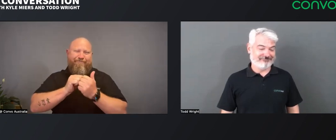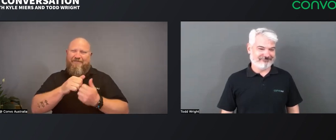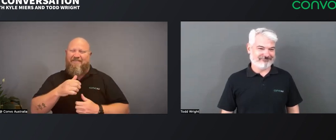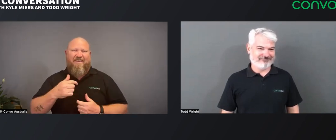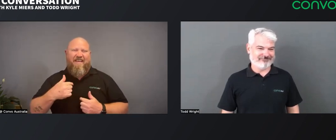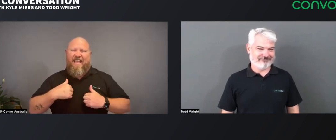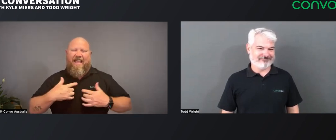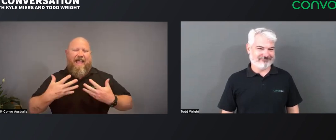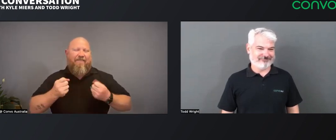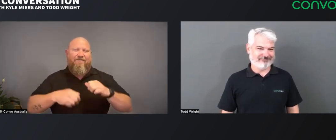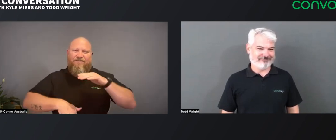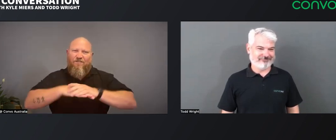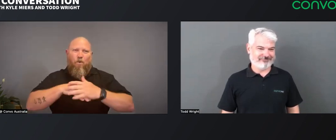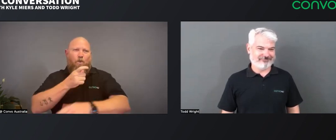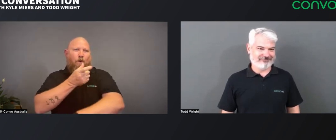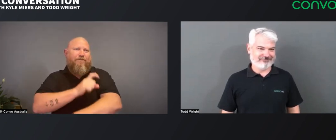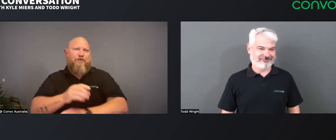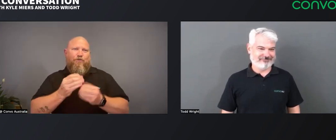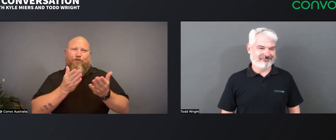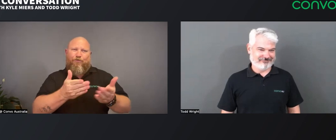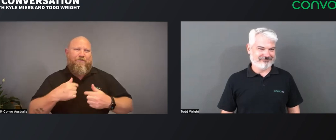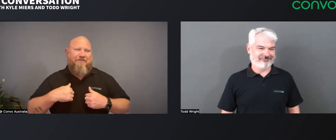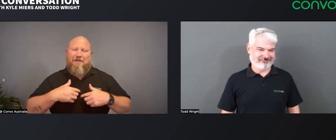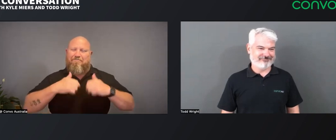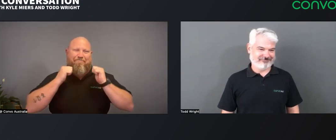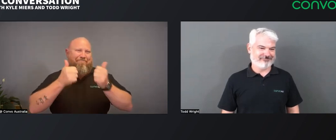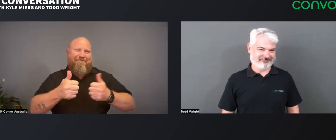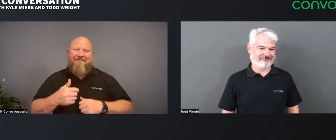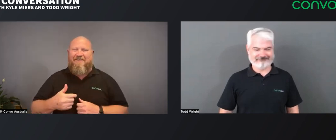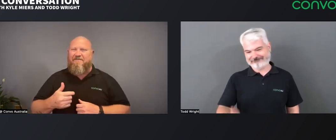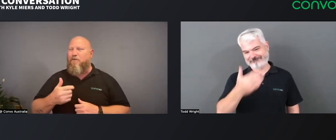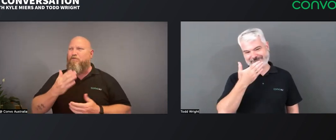I have full confidence in your ability Todd, (Todd) Thank you.